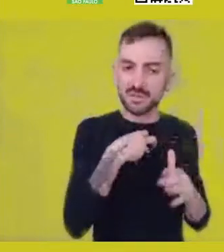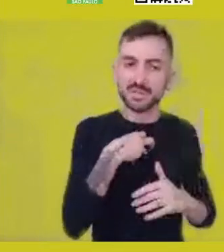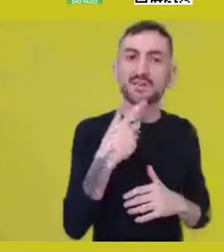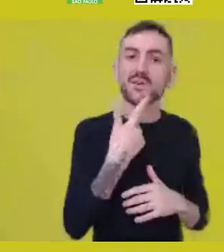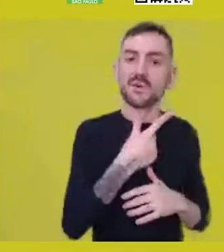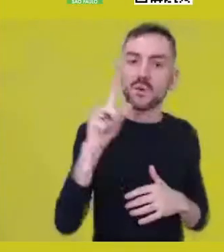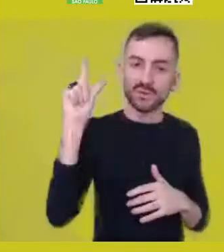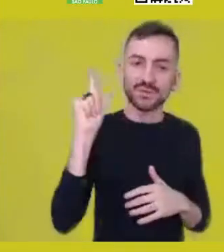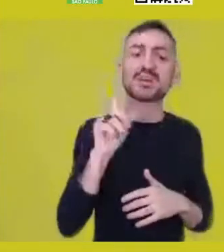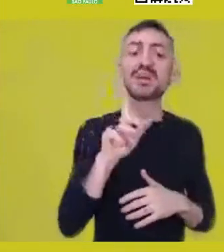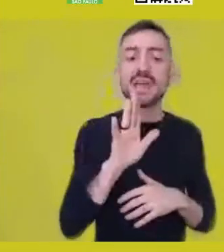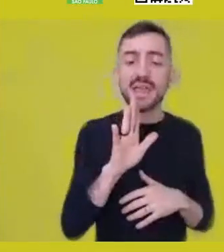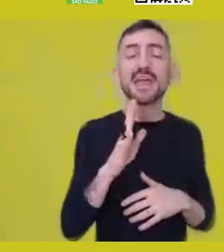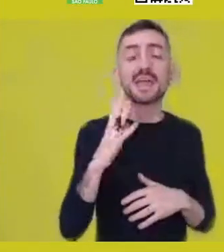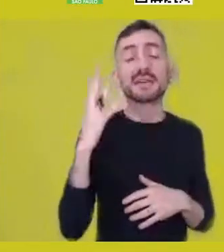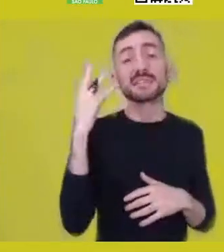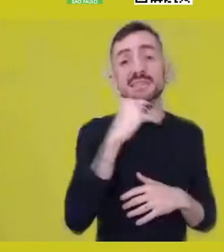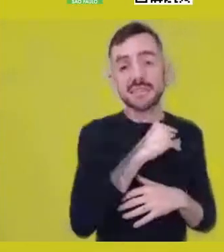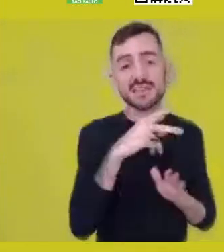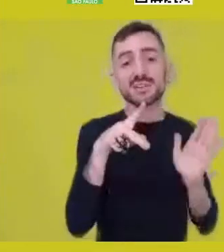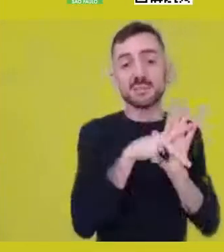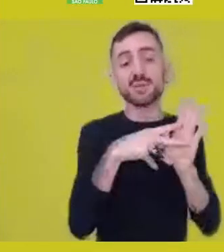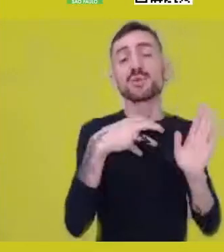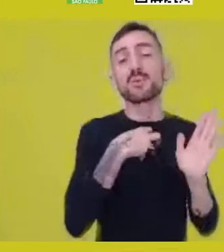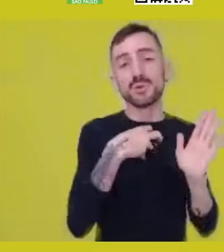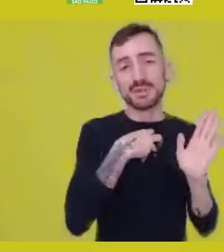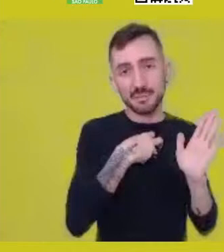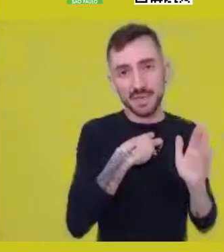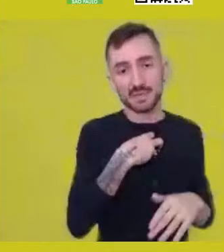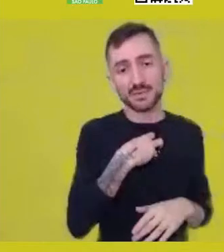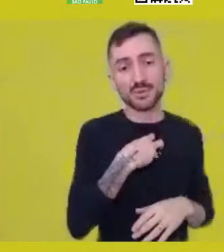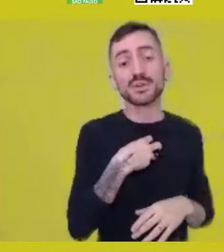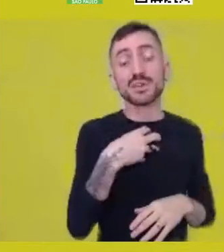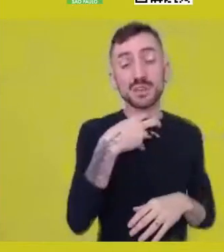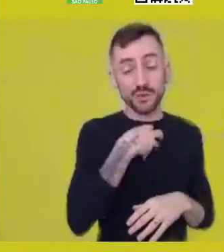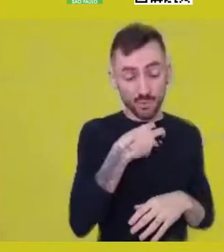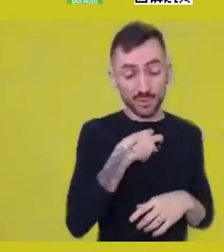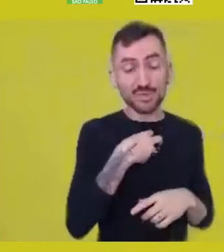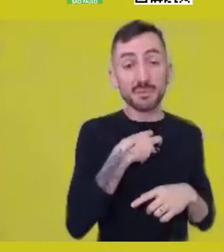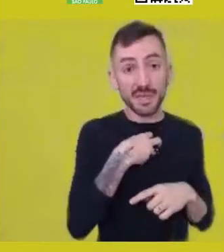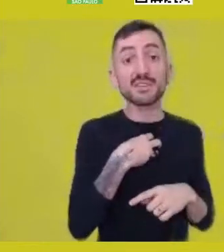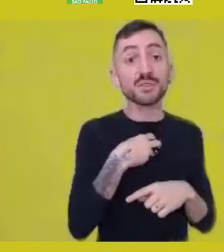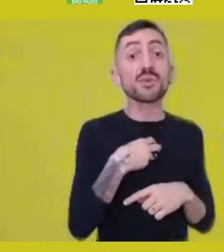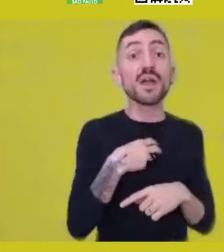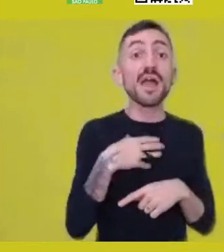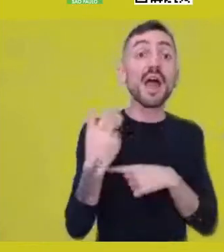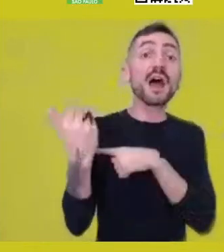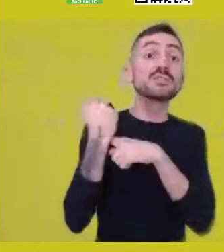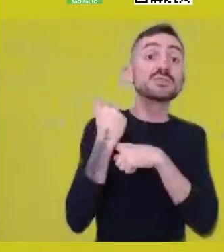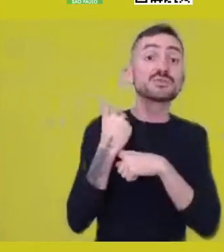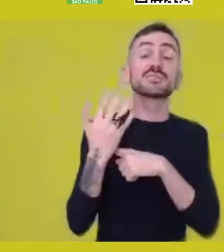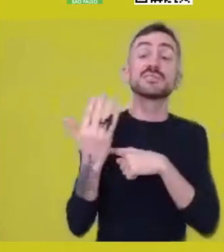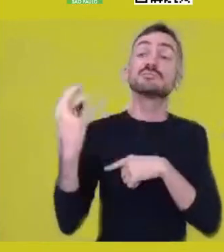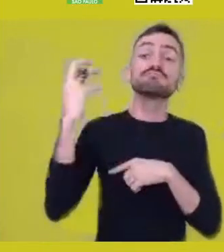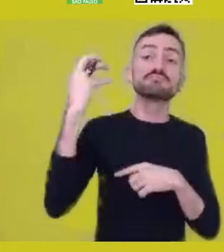relates to a behavior that brings from art this transformation’s experience.